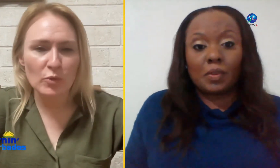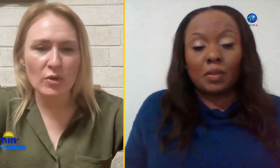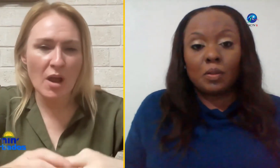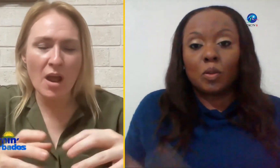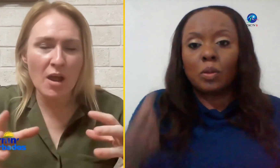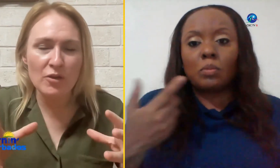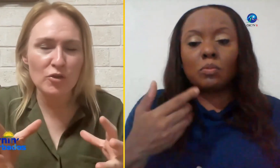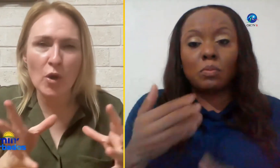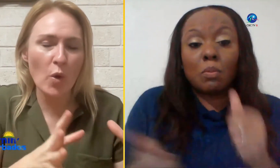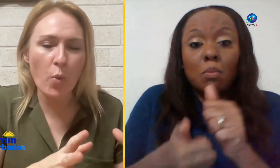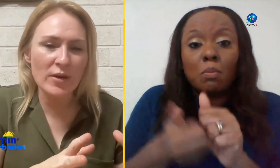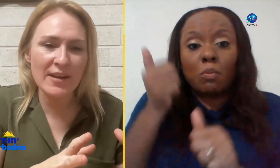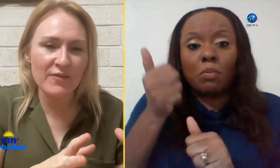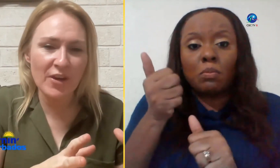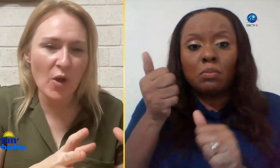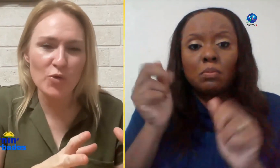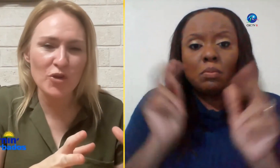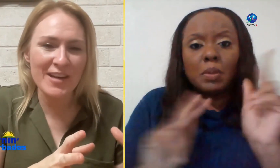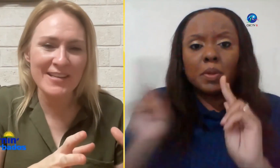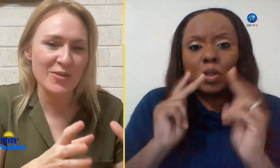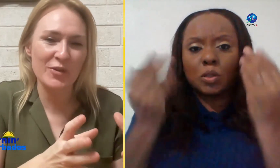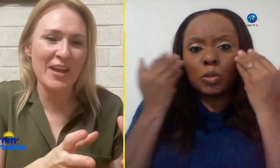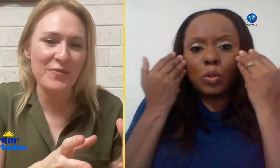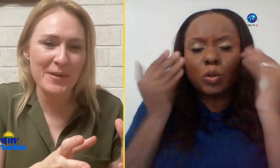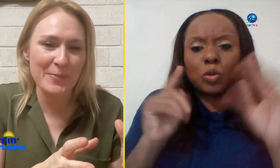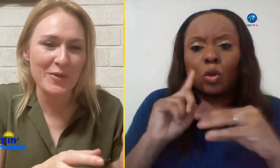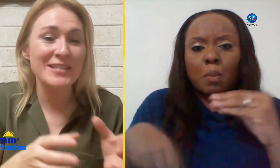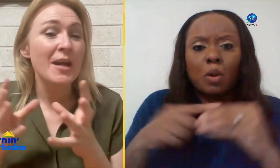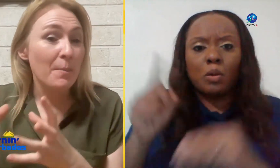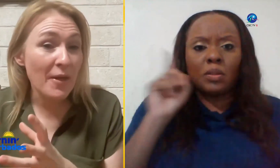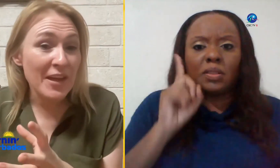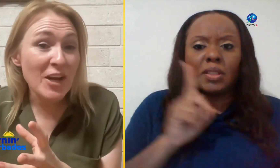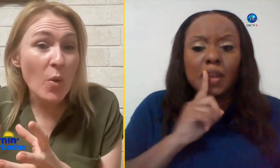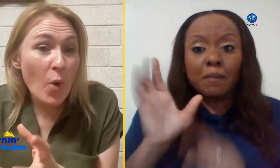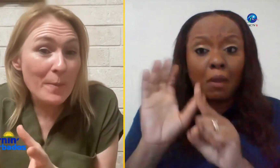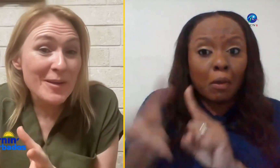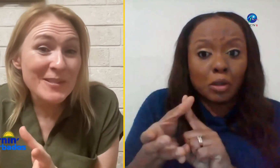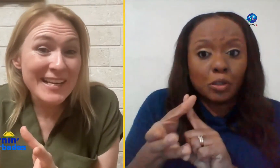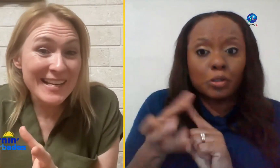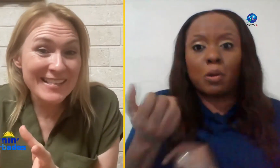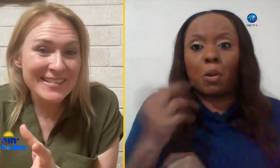people uh don't know what their culture is or deaf people but they know what moved